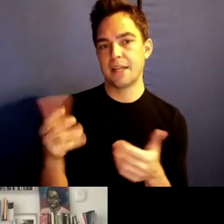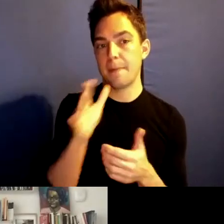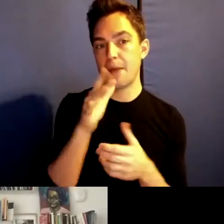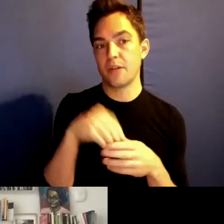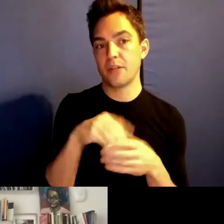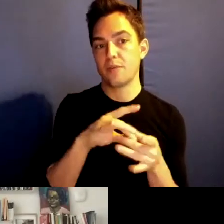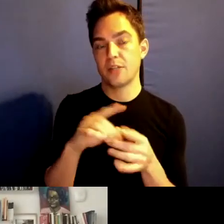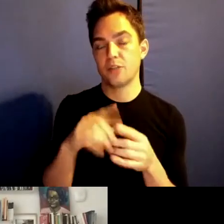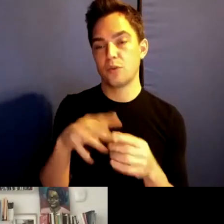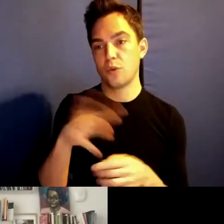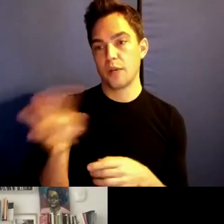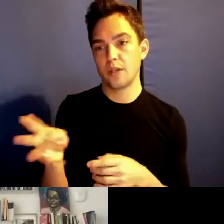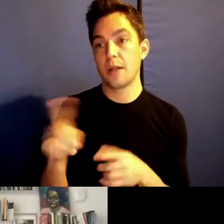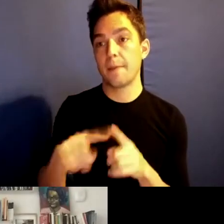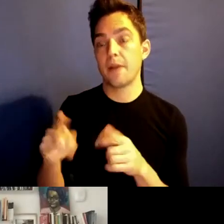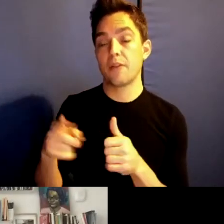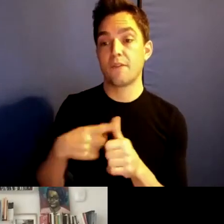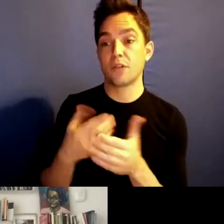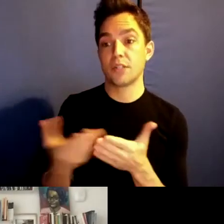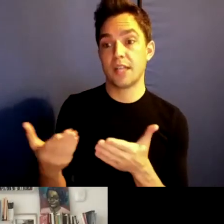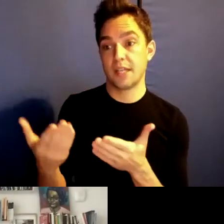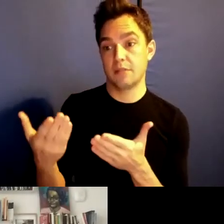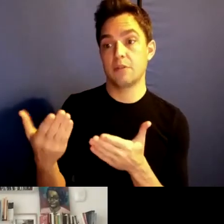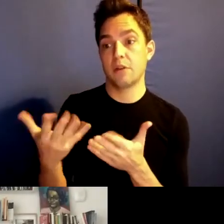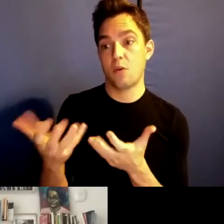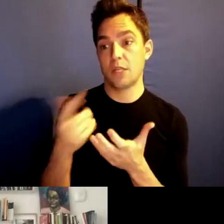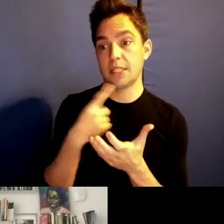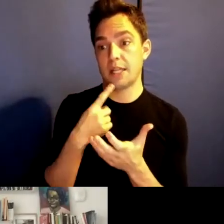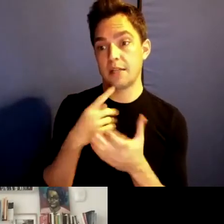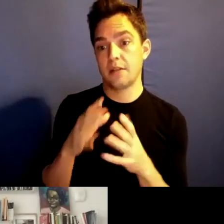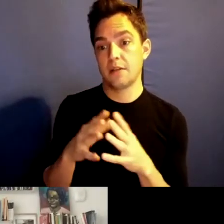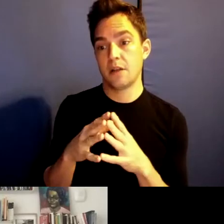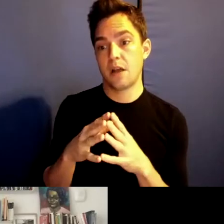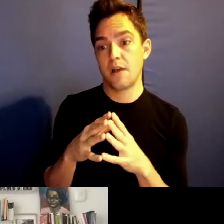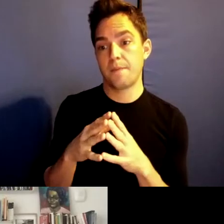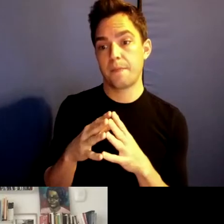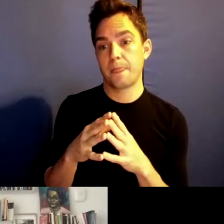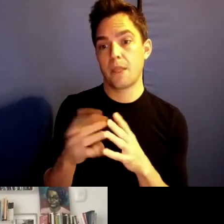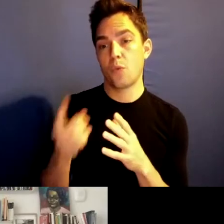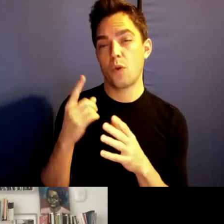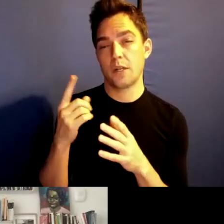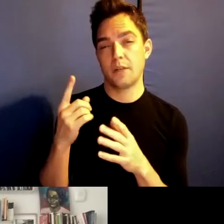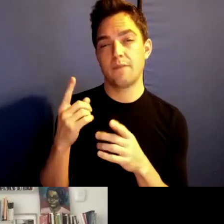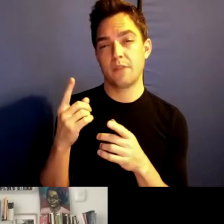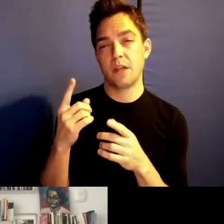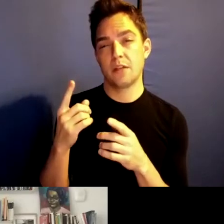First thing I want to say was I think one of the conceits of the book is yeah, it's